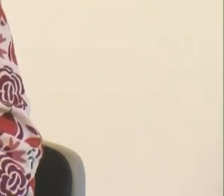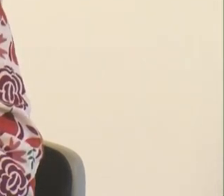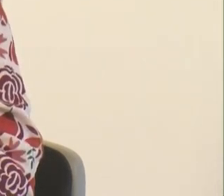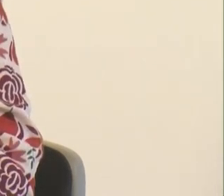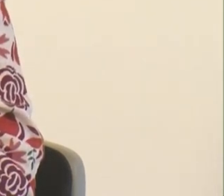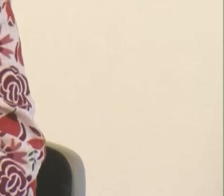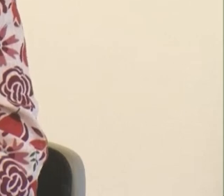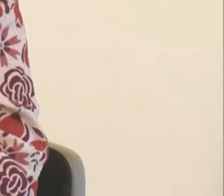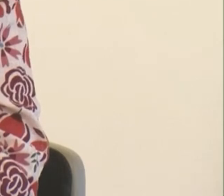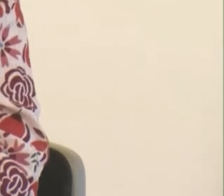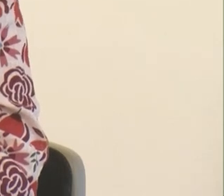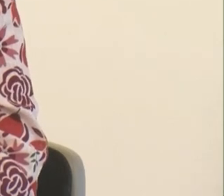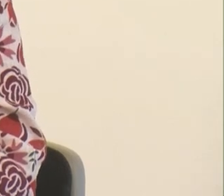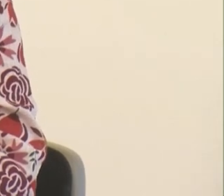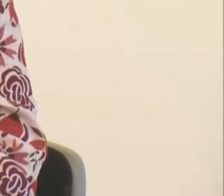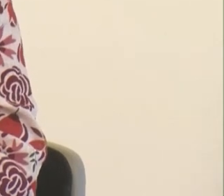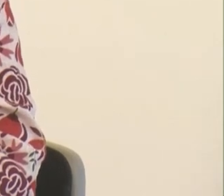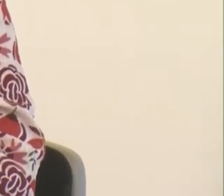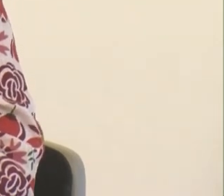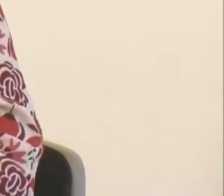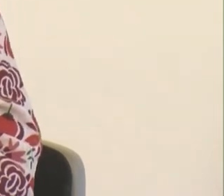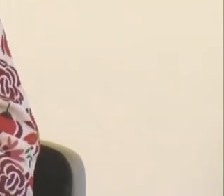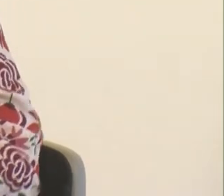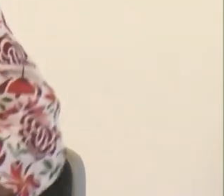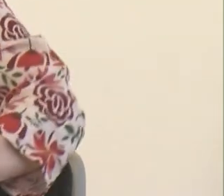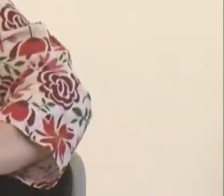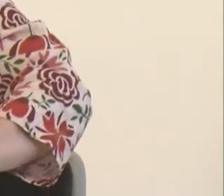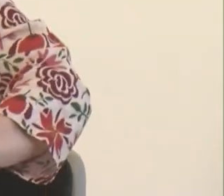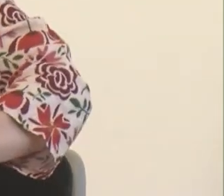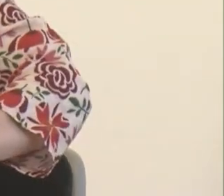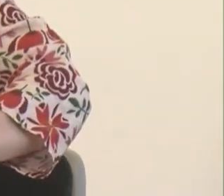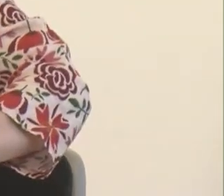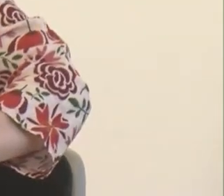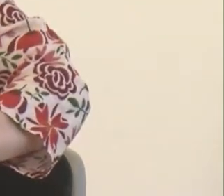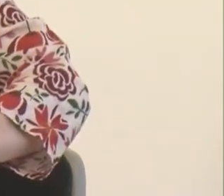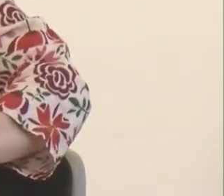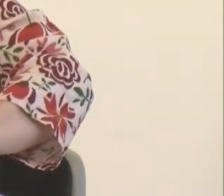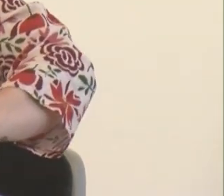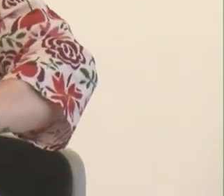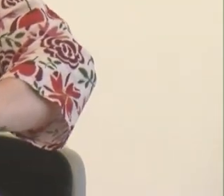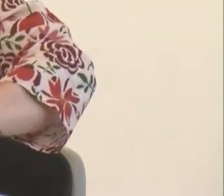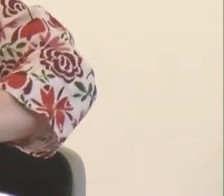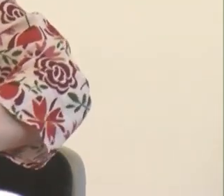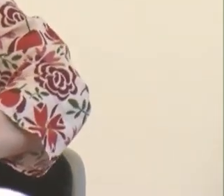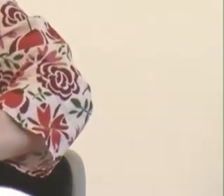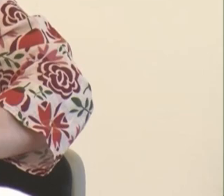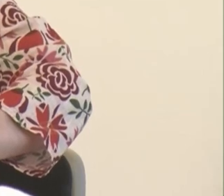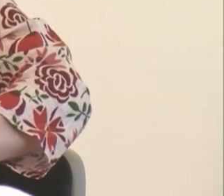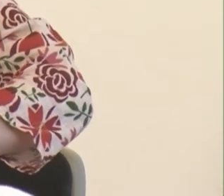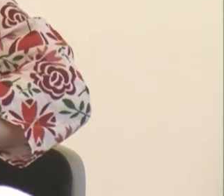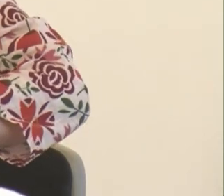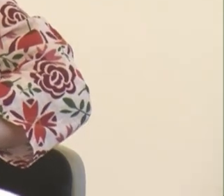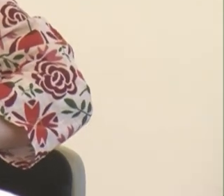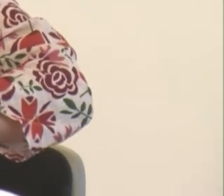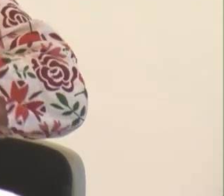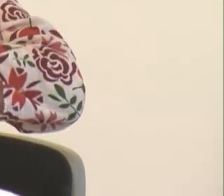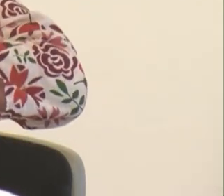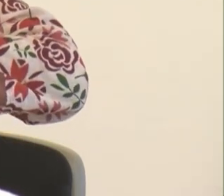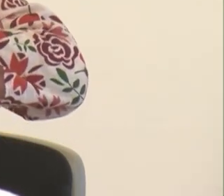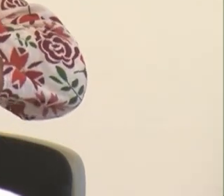are organisms in that system, in that ecosystem, in that constellation, in our global society, how we are all